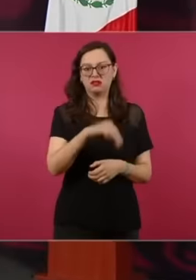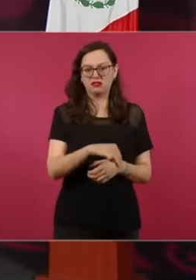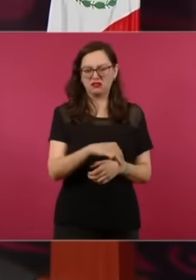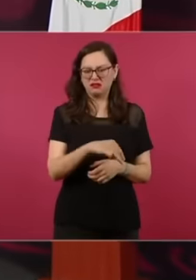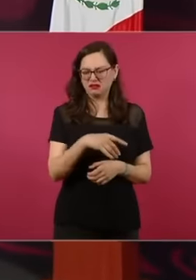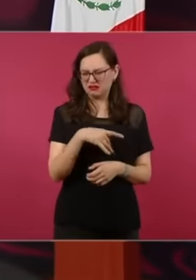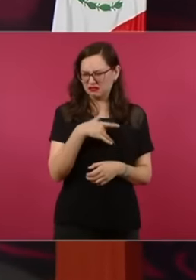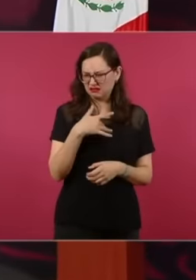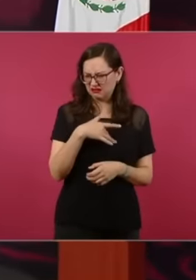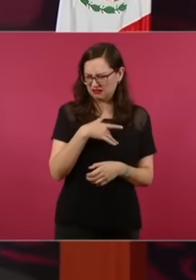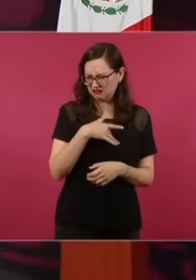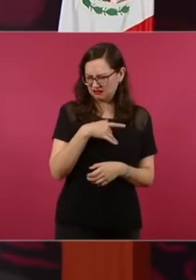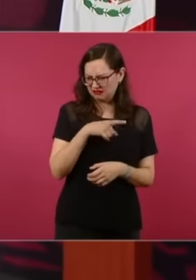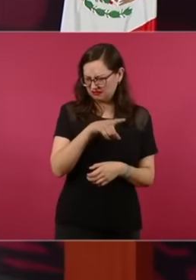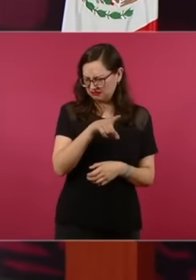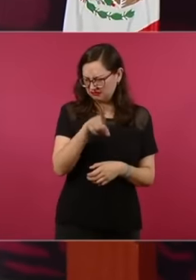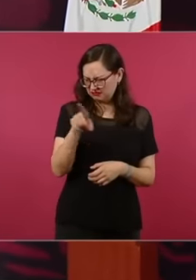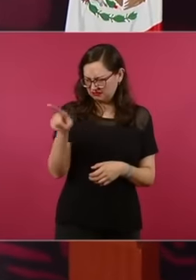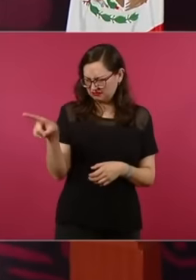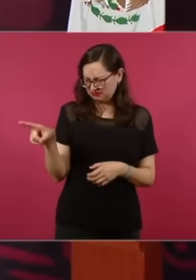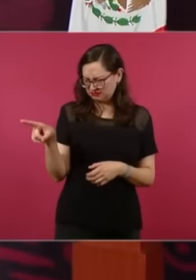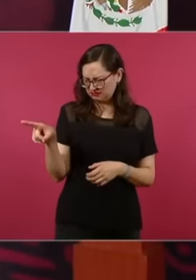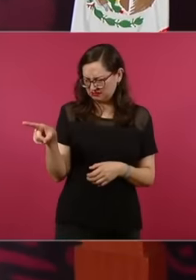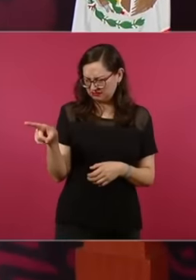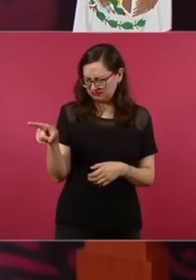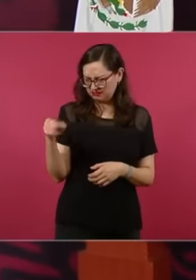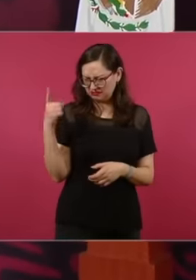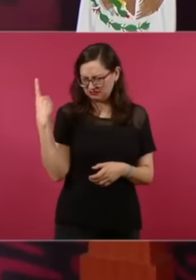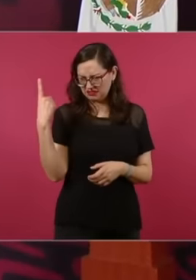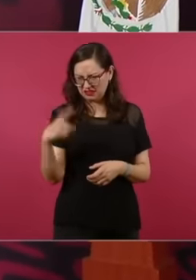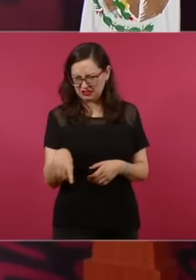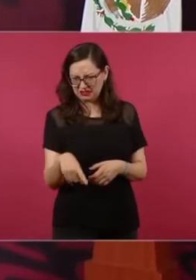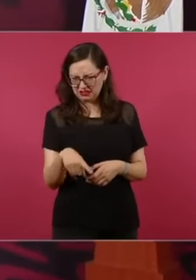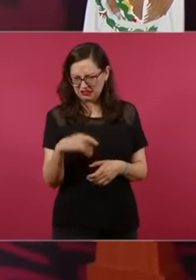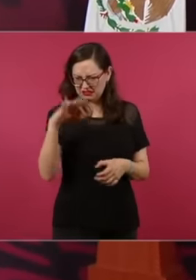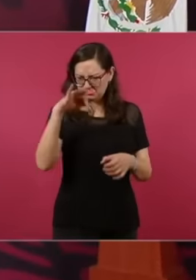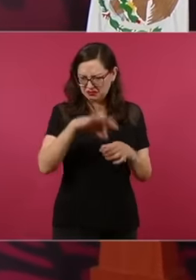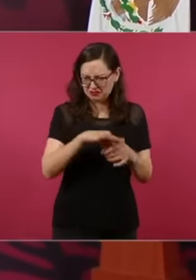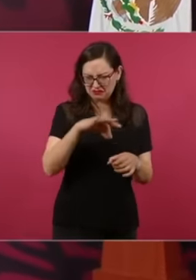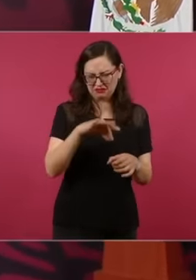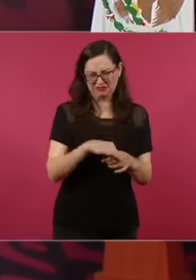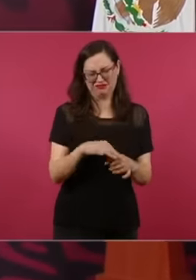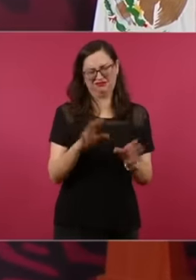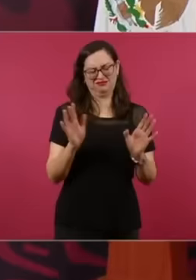choose because they are very